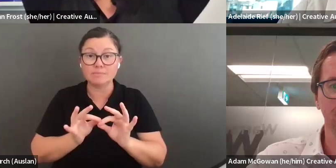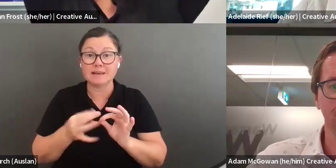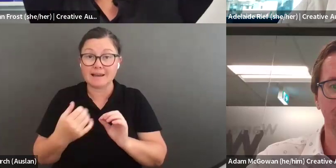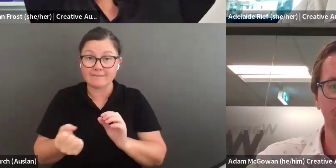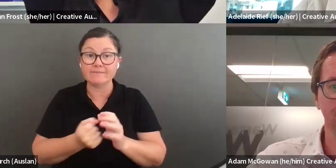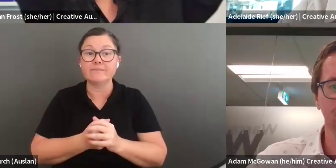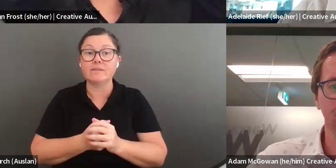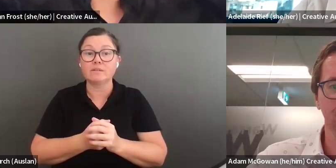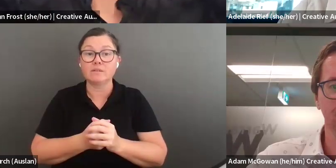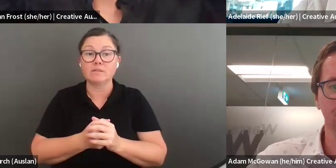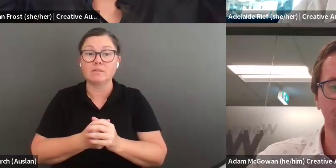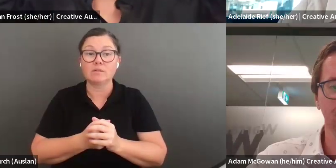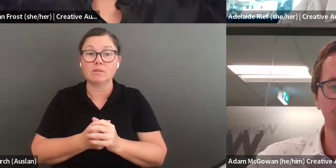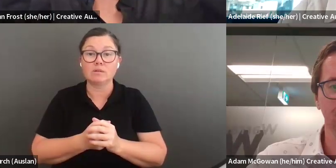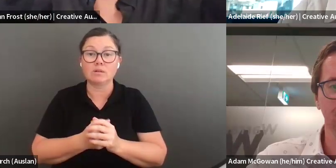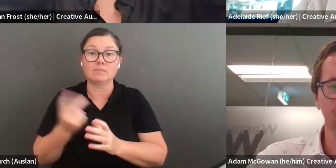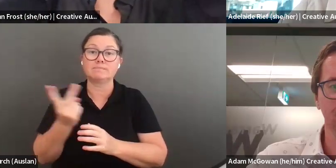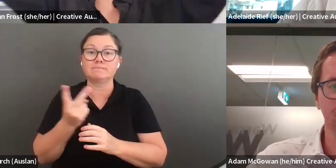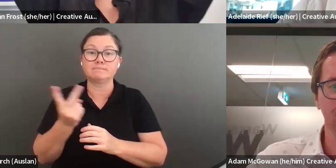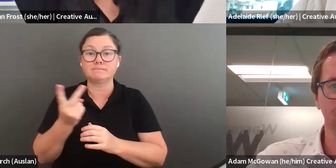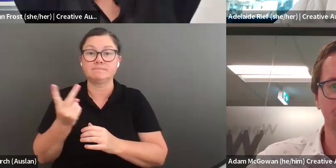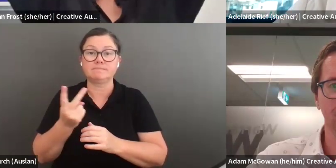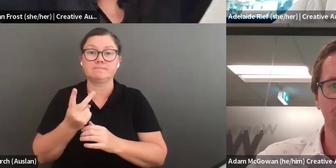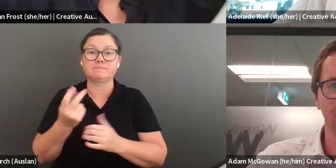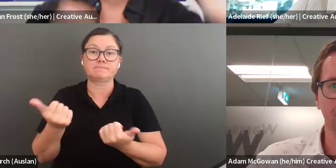by two Auslan interpreters who very kindly with us. They will